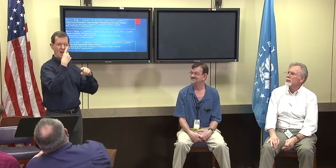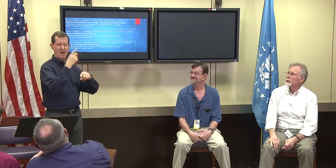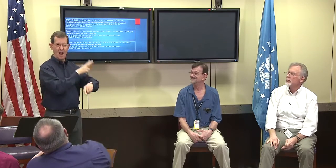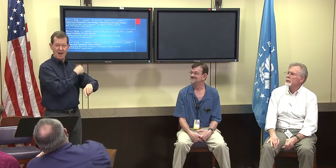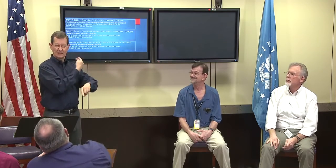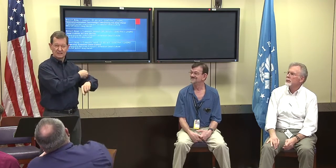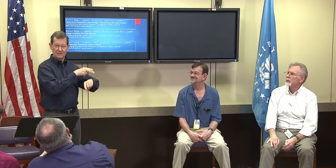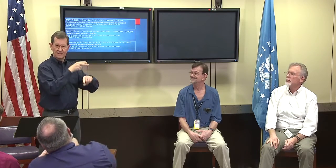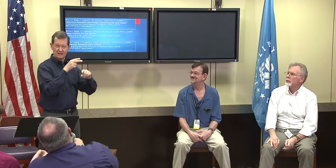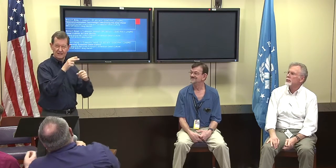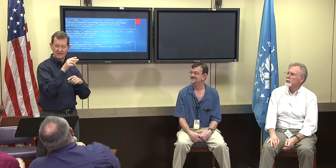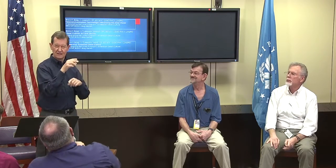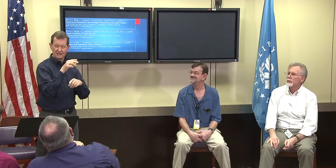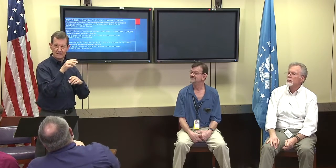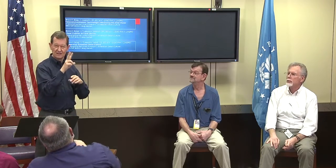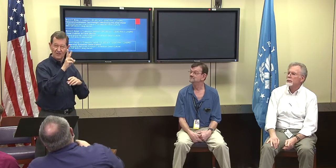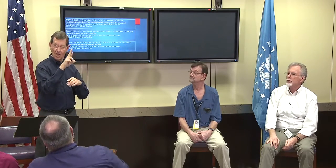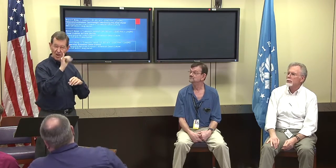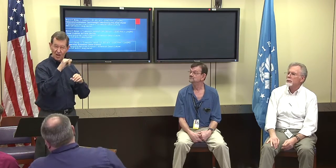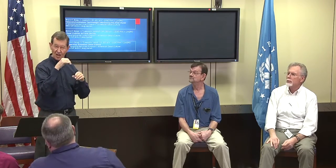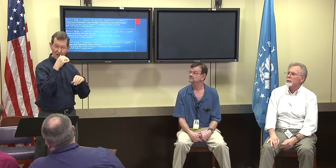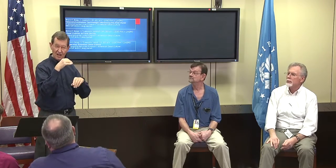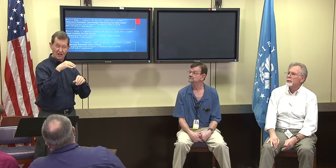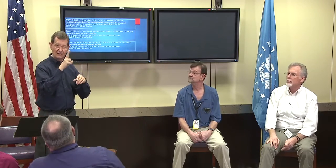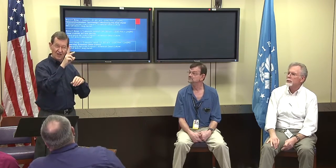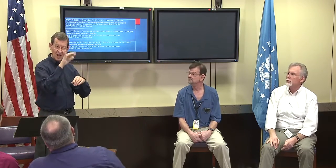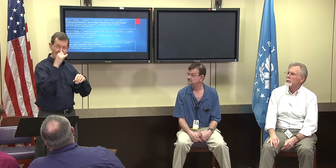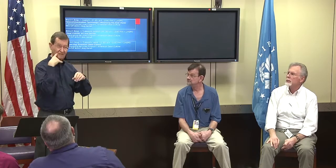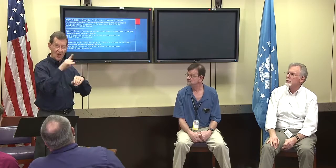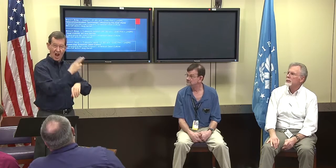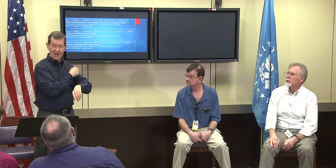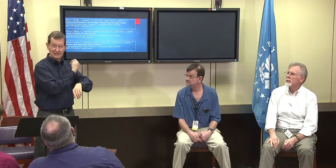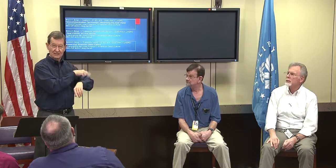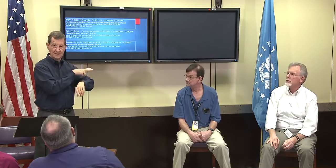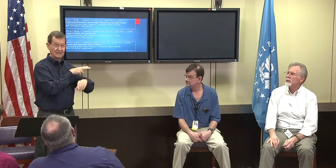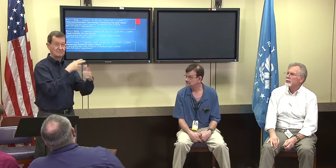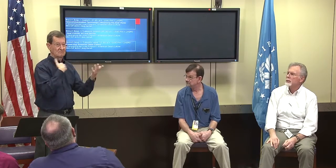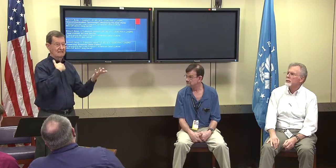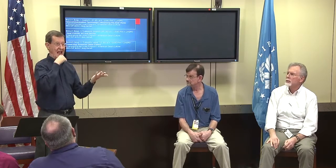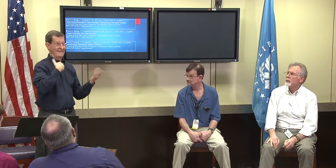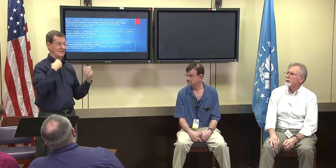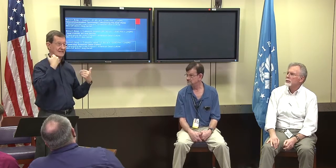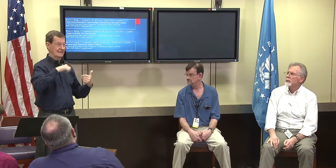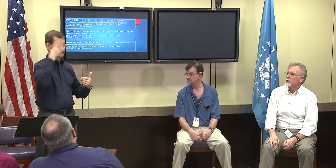Alex Richey: There's a question about, in hospitals using video relay services for interpreters.